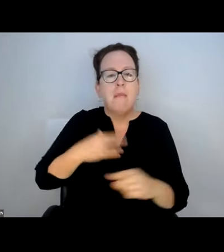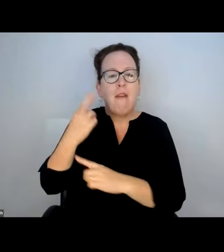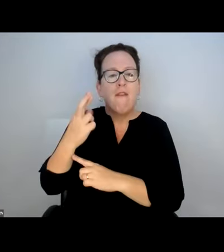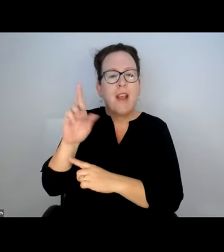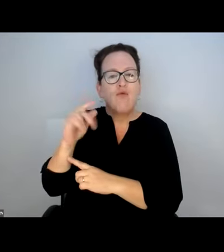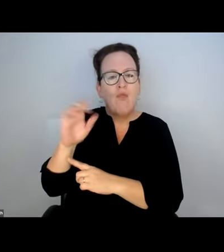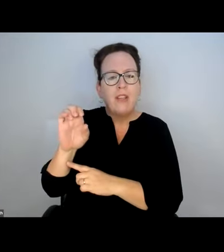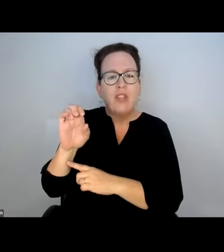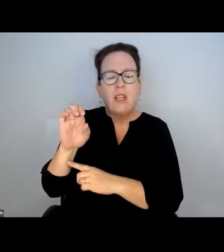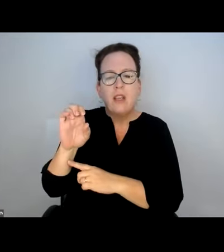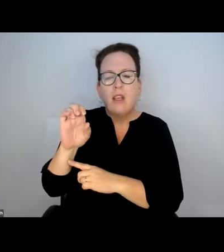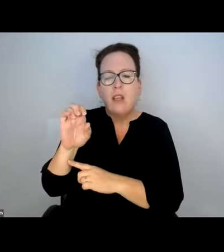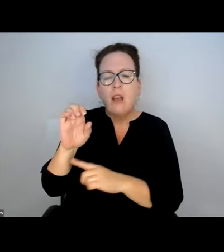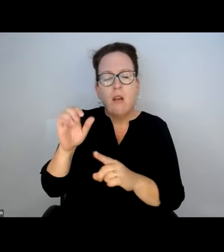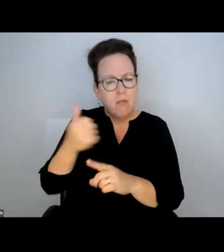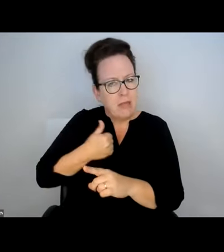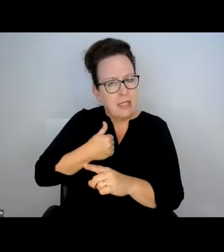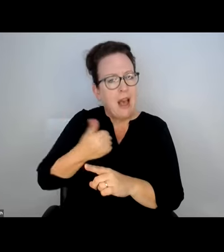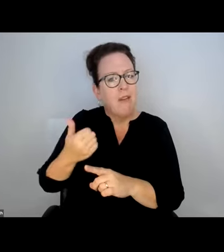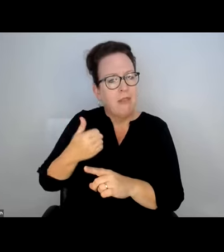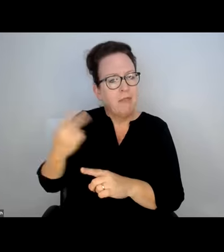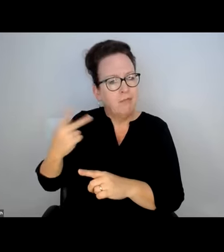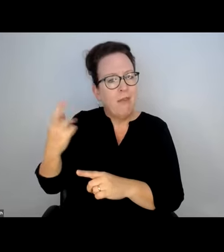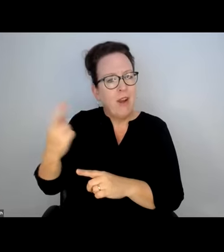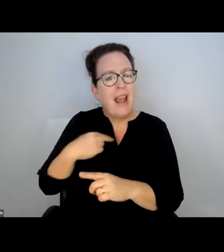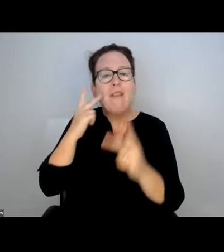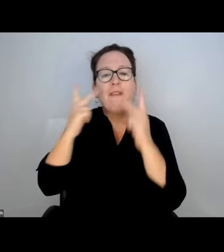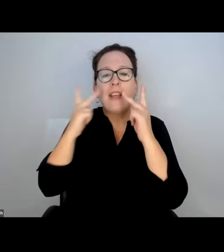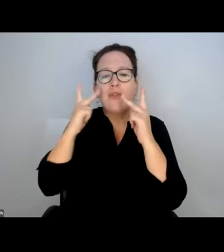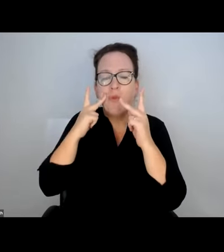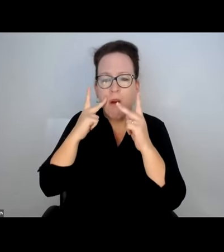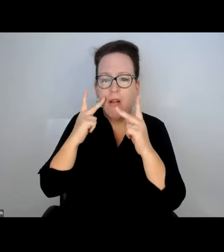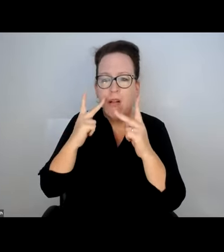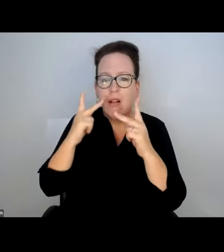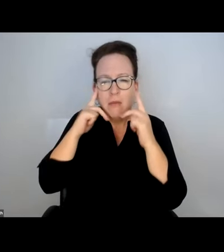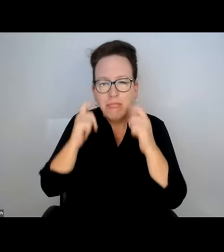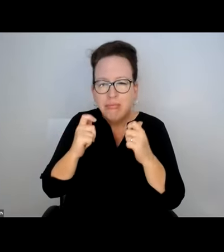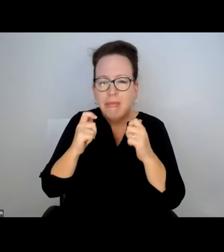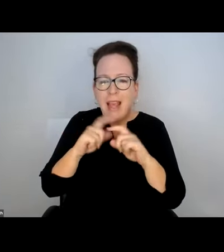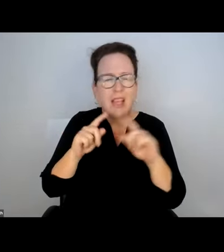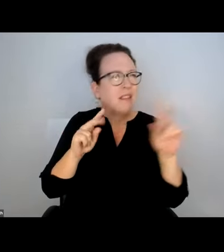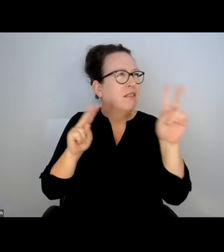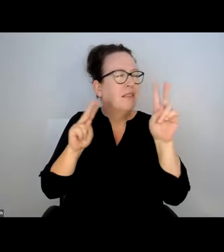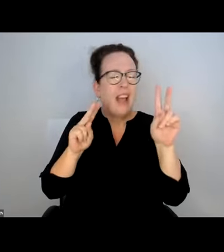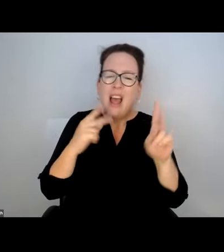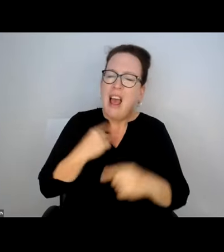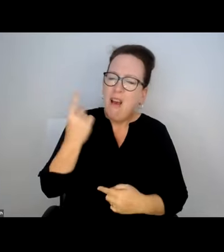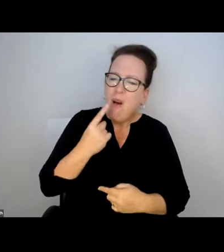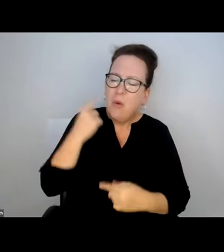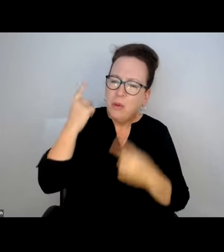ESPECIALLY FOR SOMEONE LIKE MY FRIEND REGGIE AND PLACE WITH